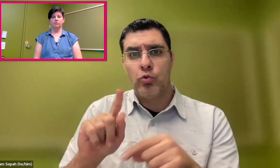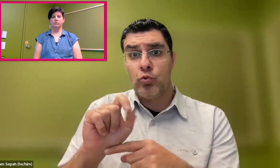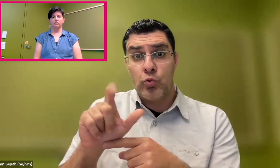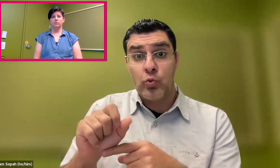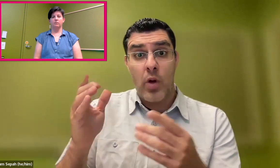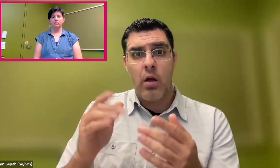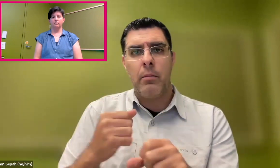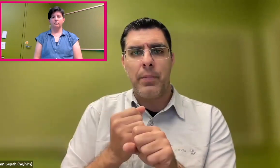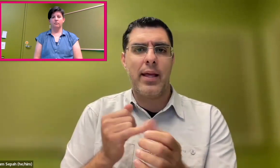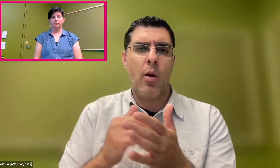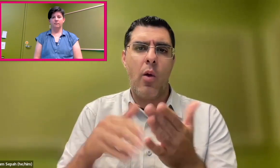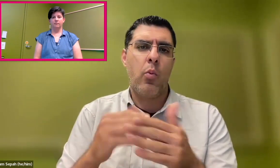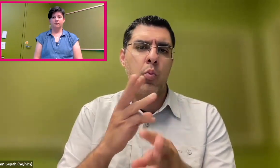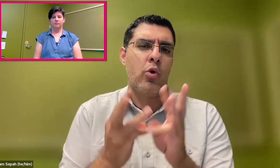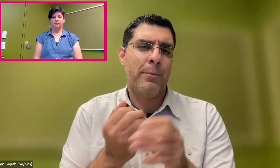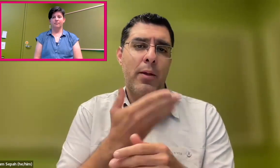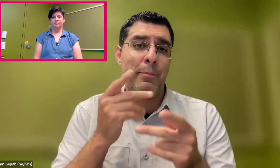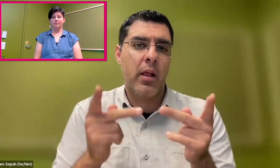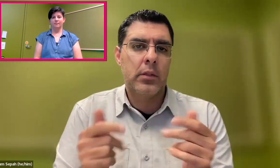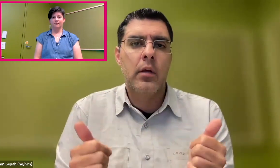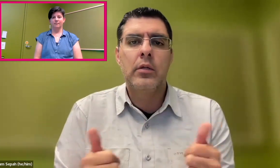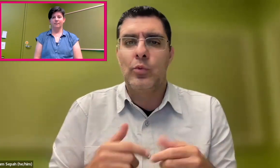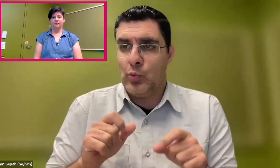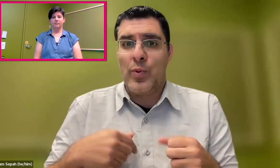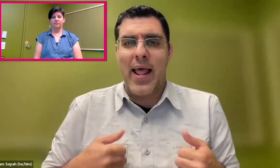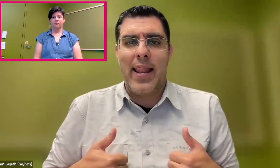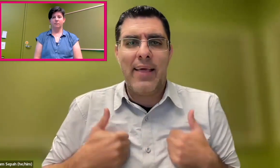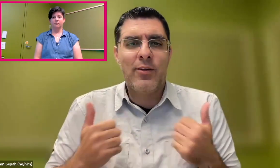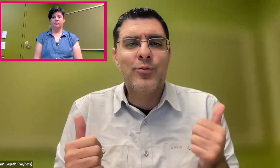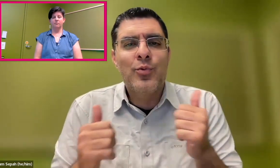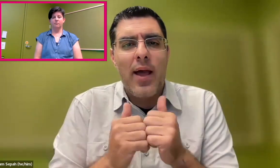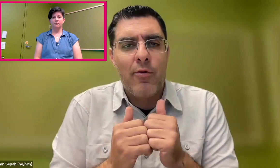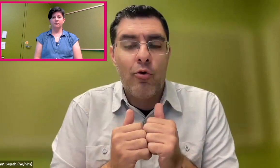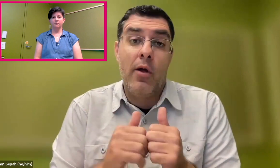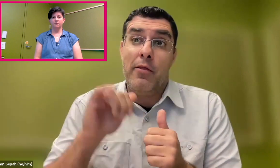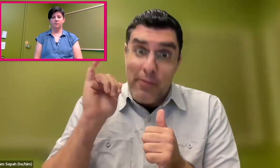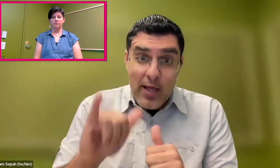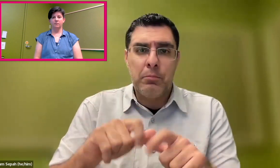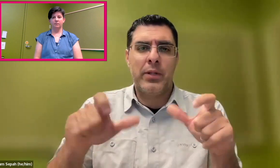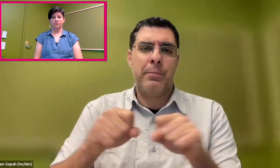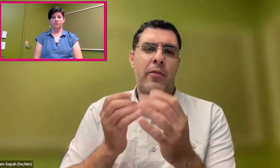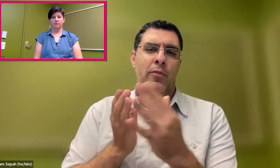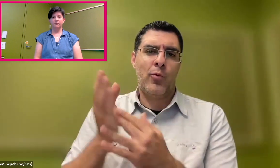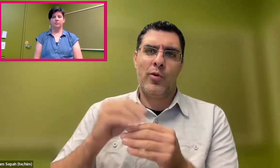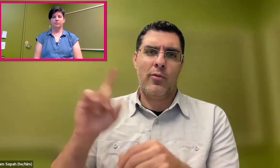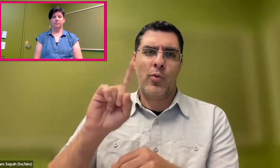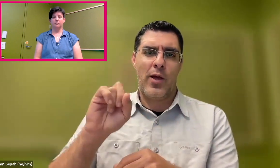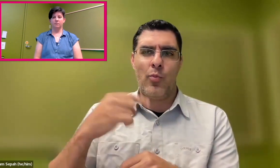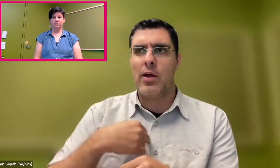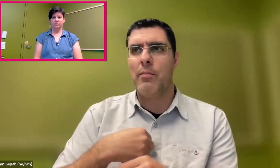of these different tools to be accepted by society and really make the world a better place